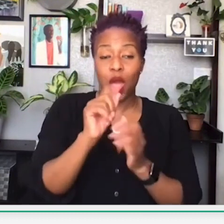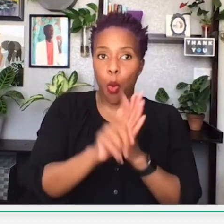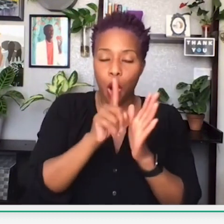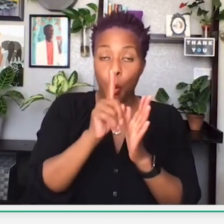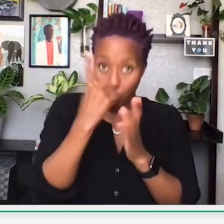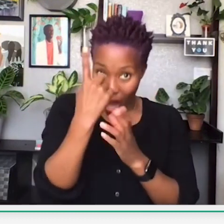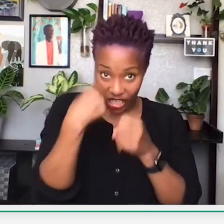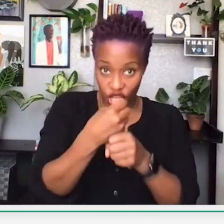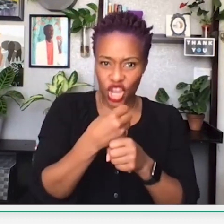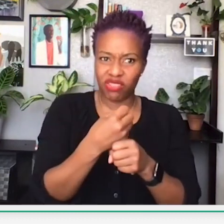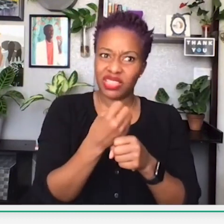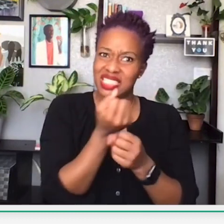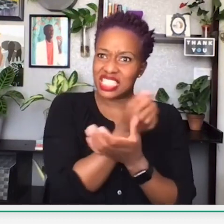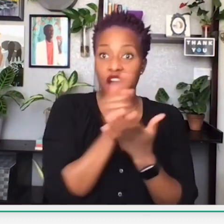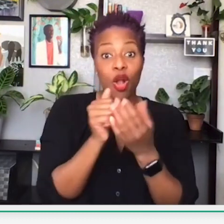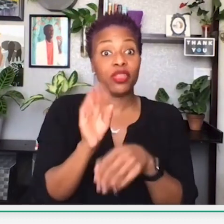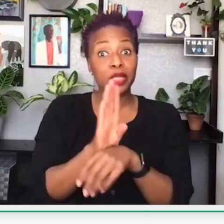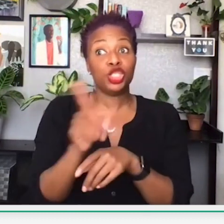And she did find out that within that one year,